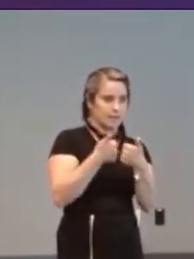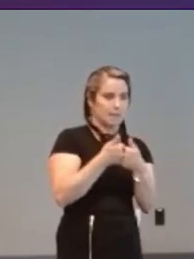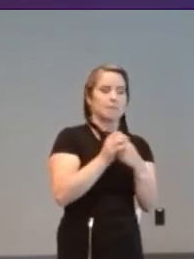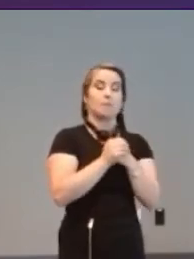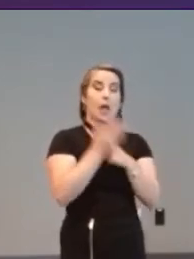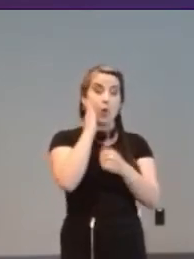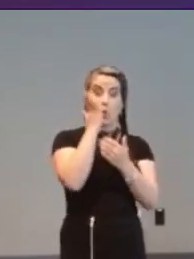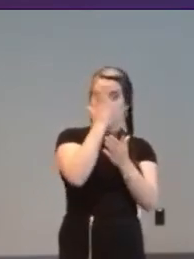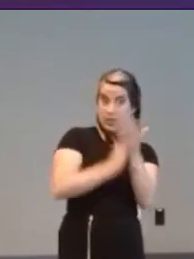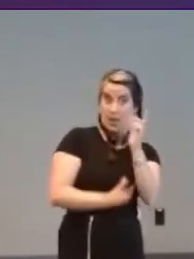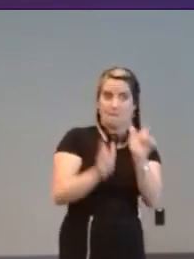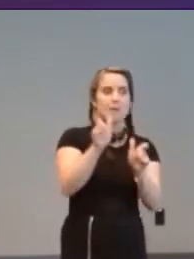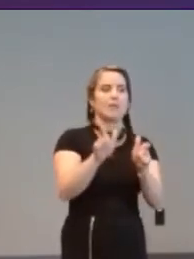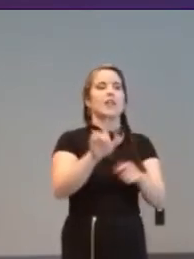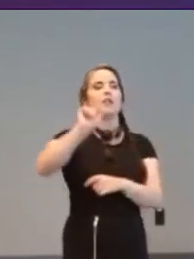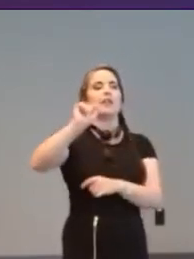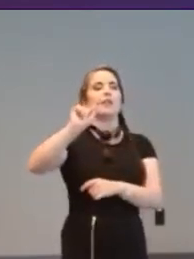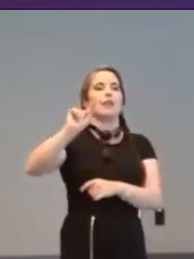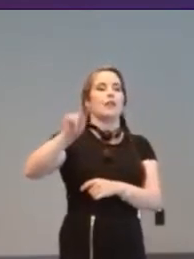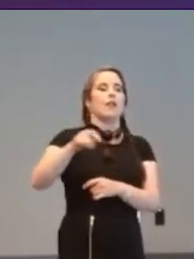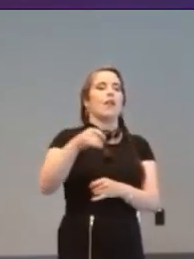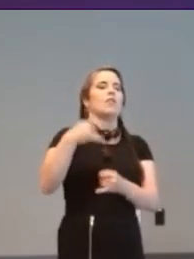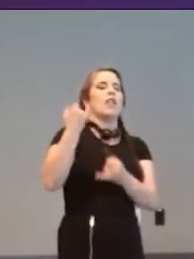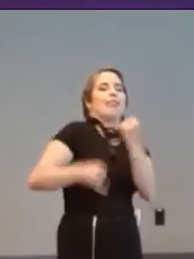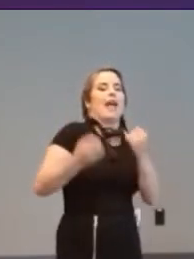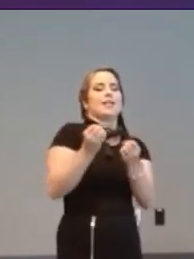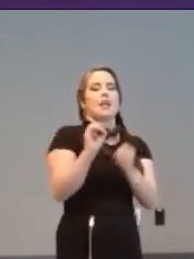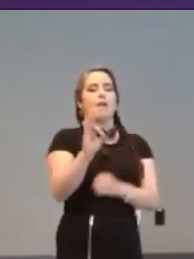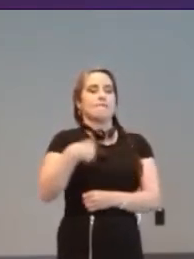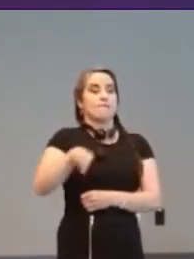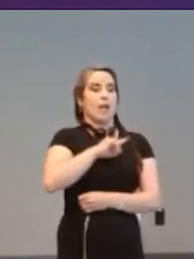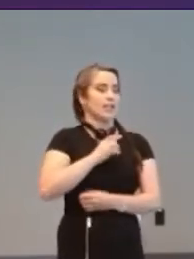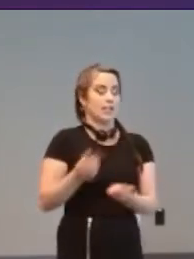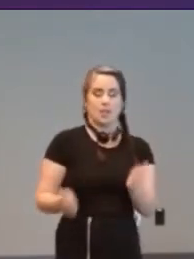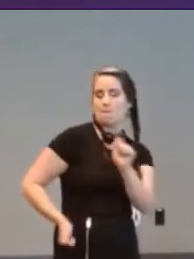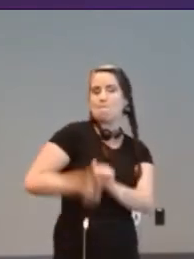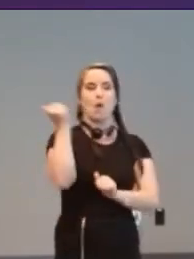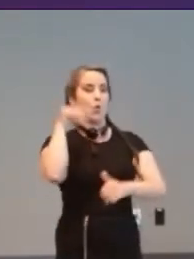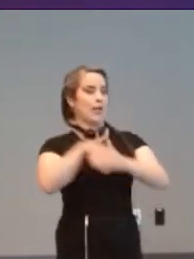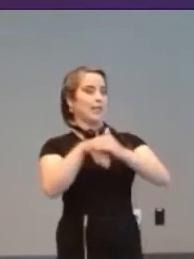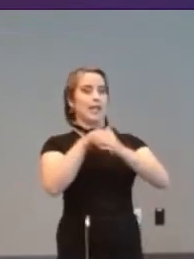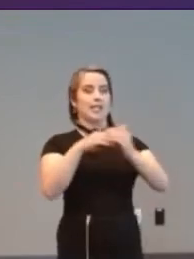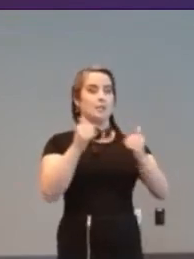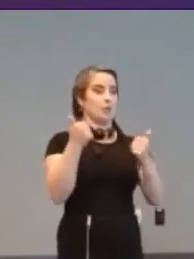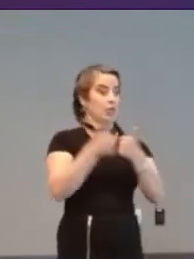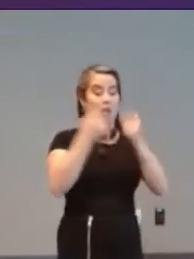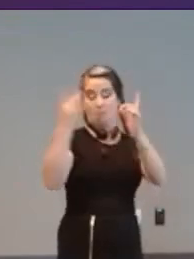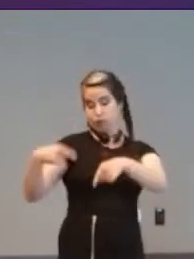The Last of Us two is the most accessible game ever but it isn't it depends on who you are and